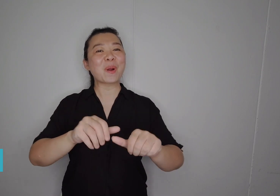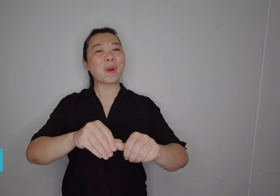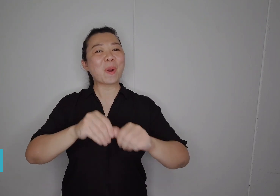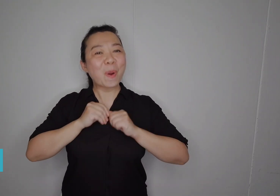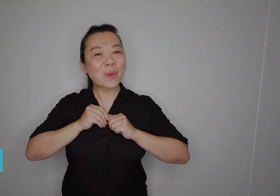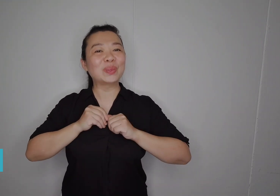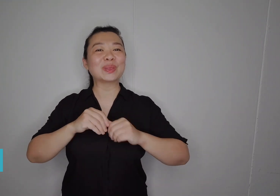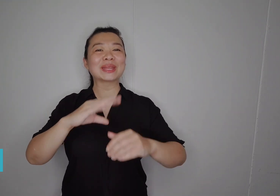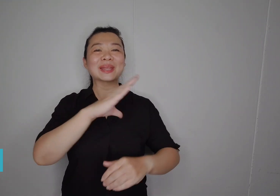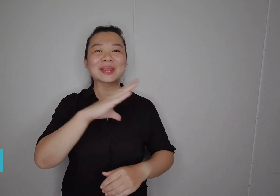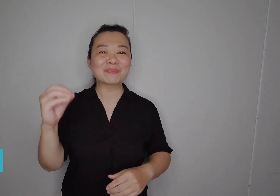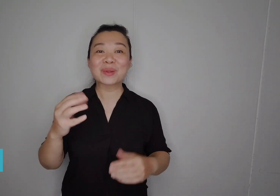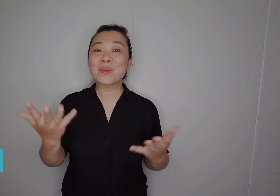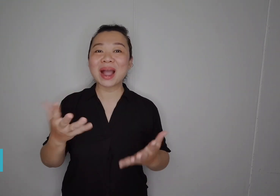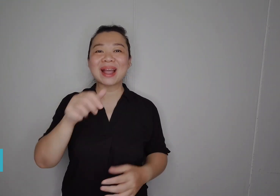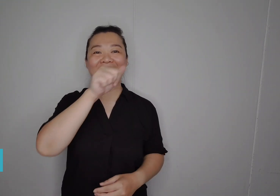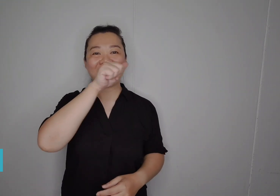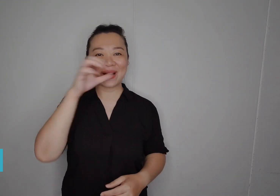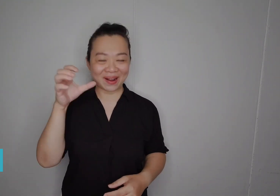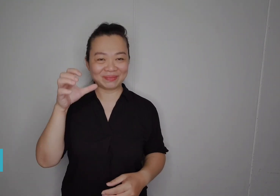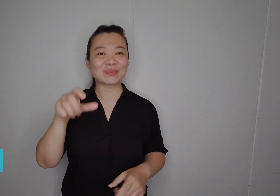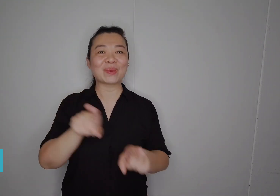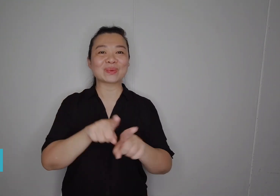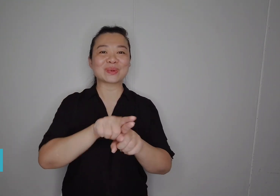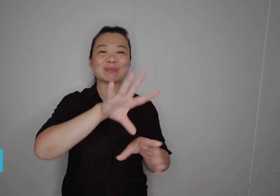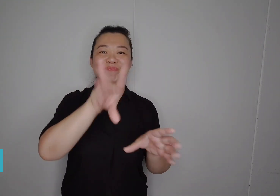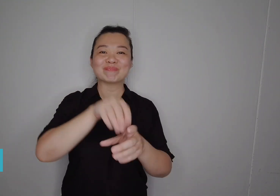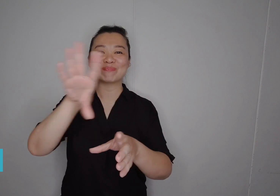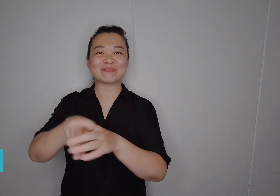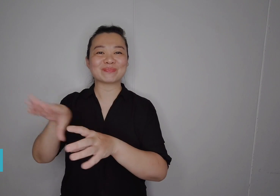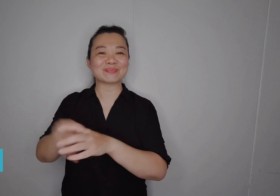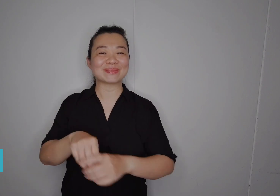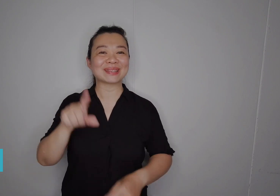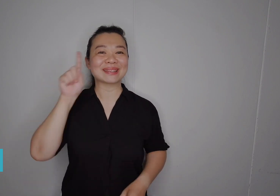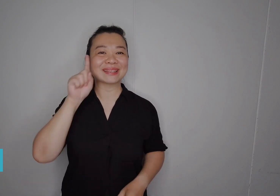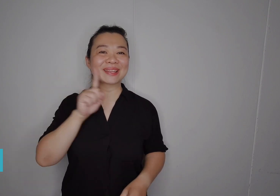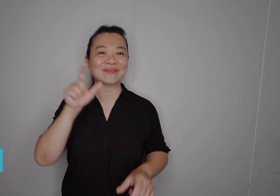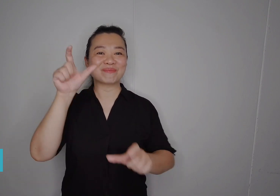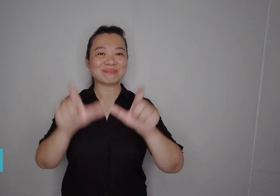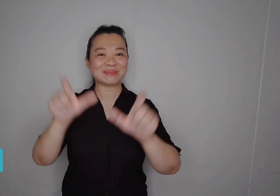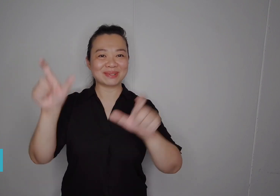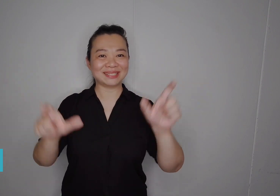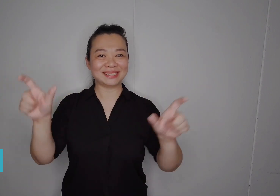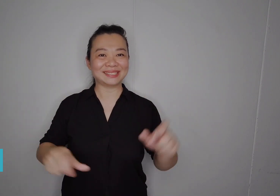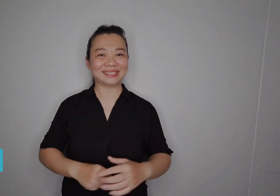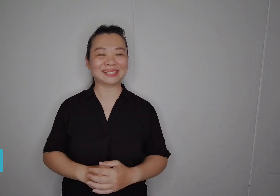company that employs Deaf people.